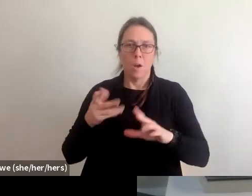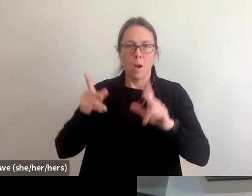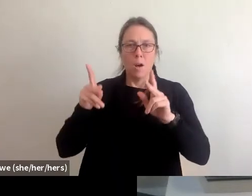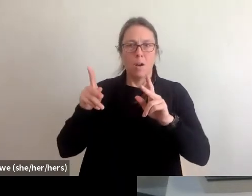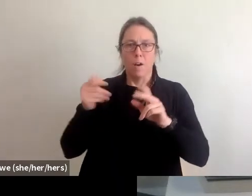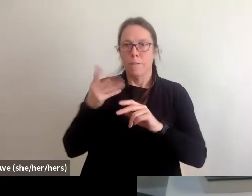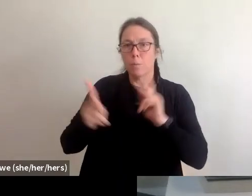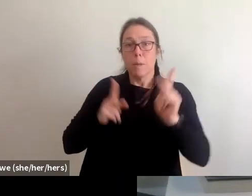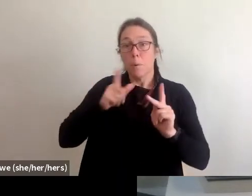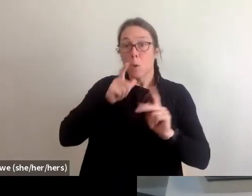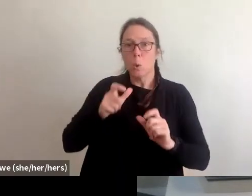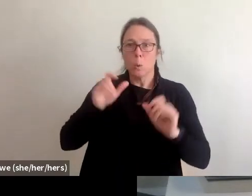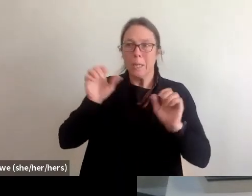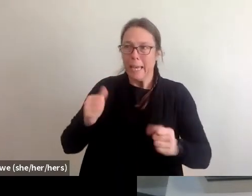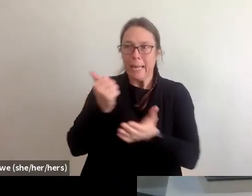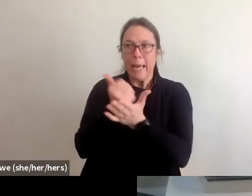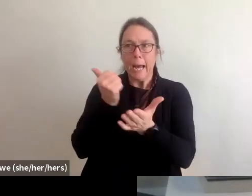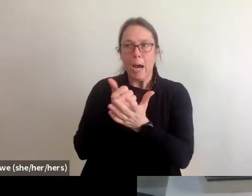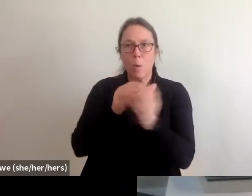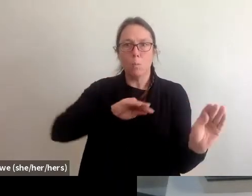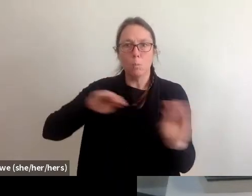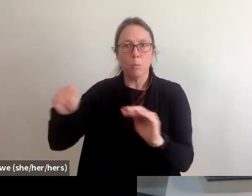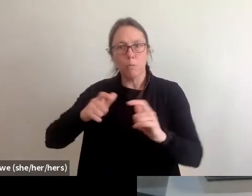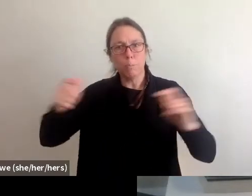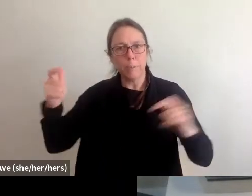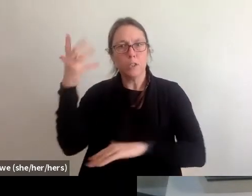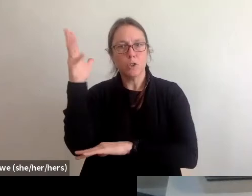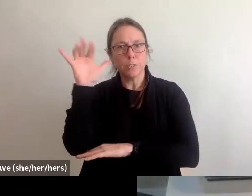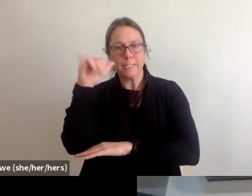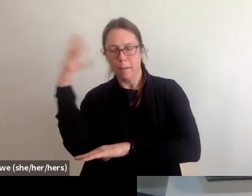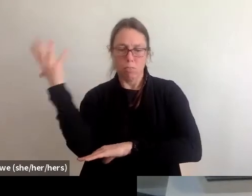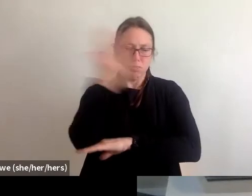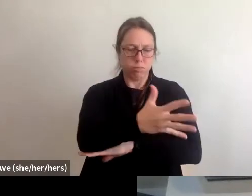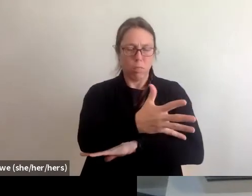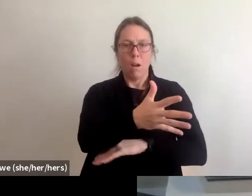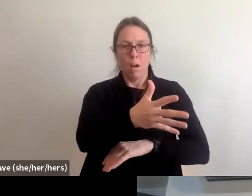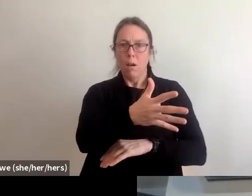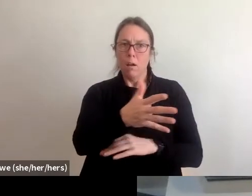than if folks are waiting around for state or local assistance.